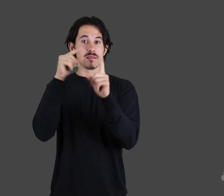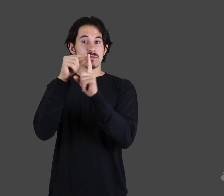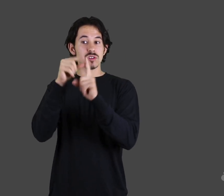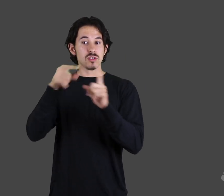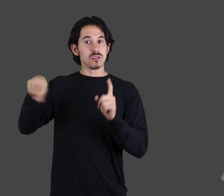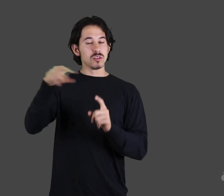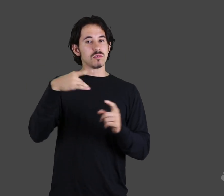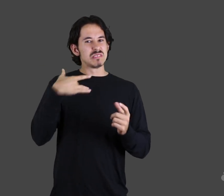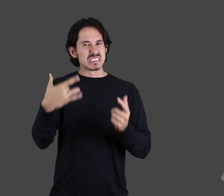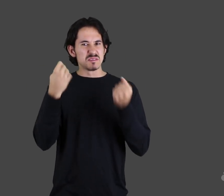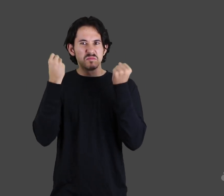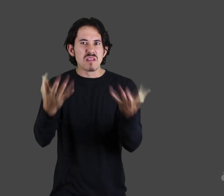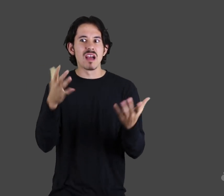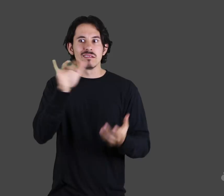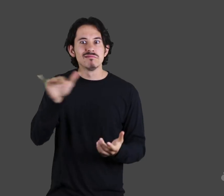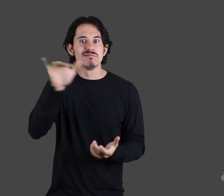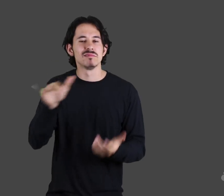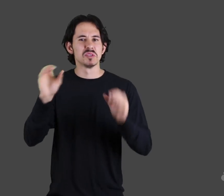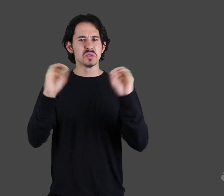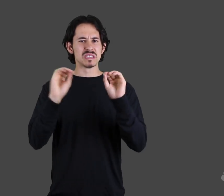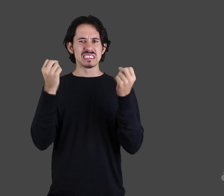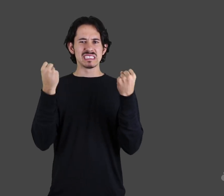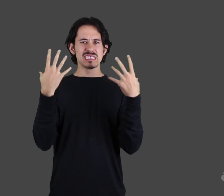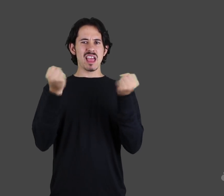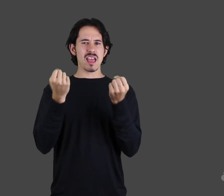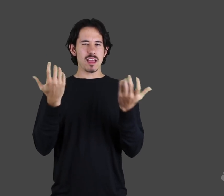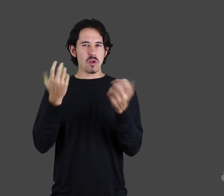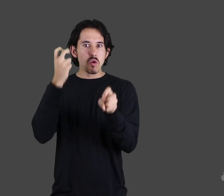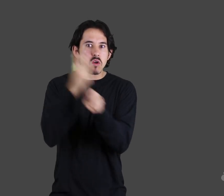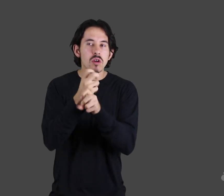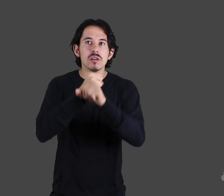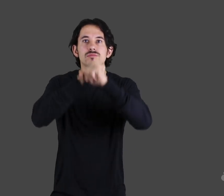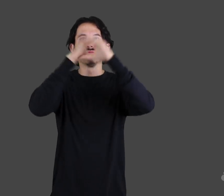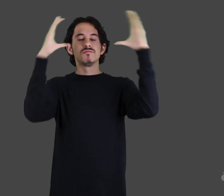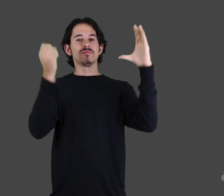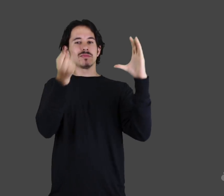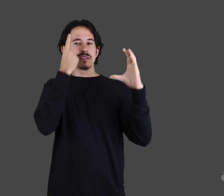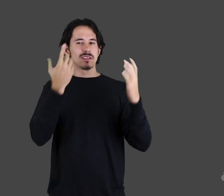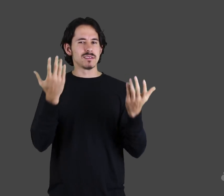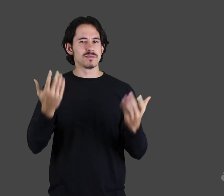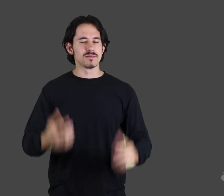As ASL-signers you probably know that right now, for us, most STEM vocabulary is spelled out in English instead of signed in ASL. This makes it harder to fully visualize, and understand, and discuss the meanings of STEM terms.